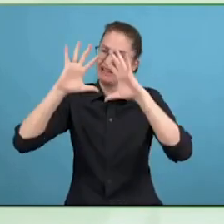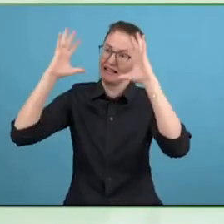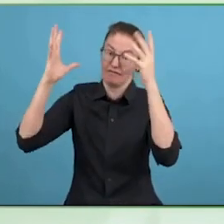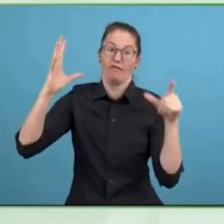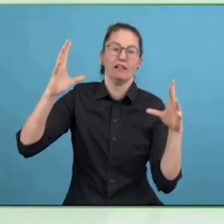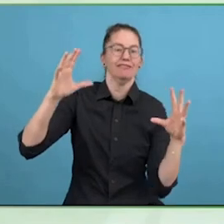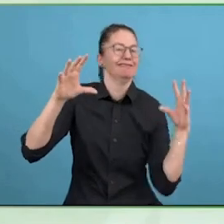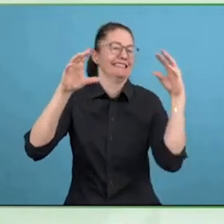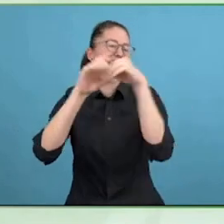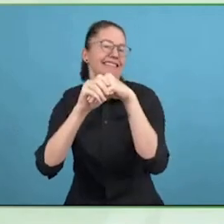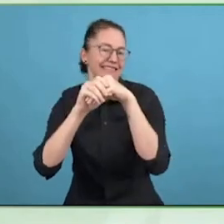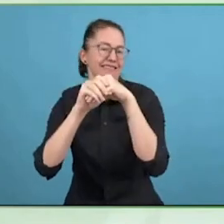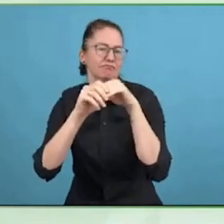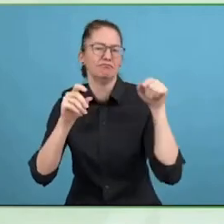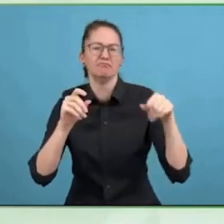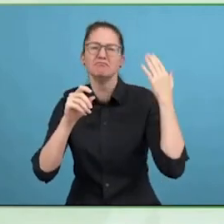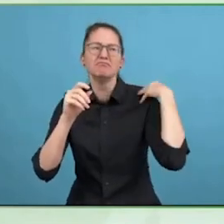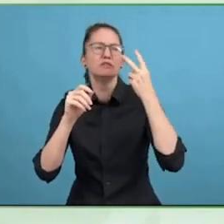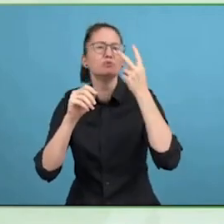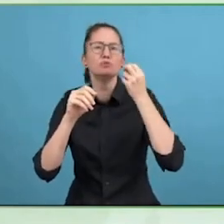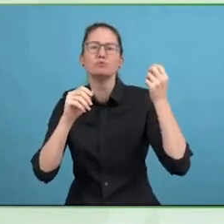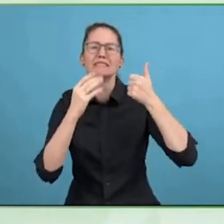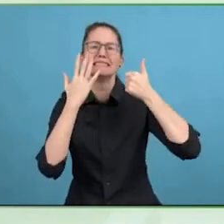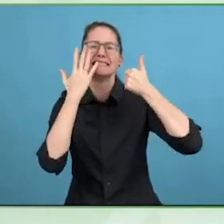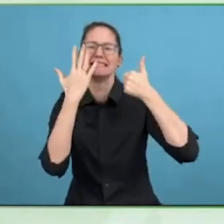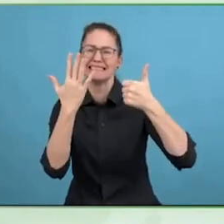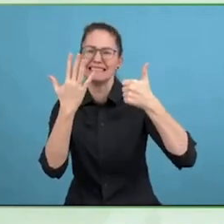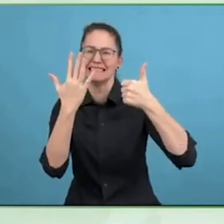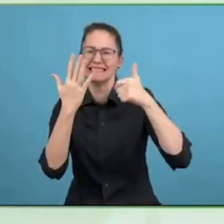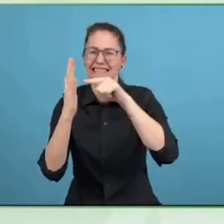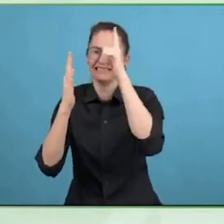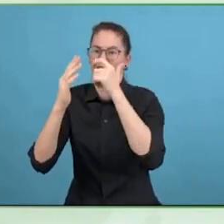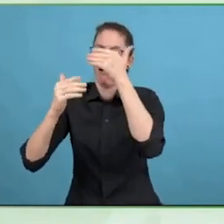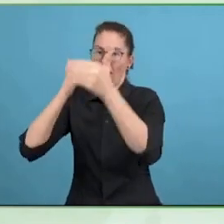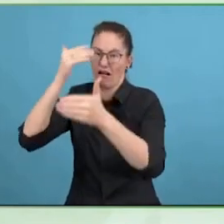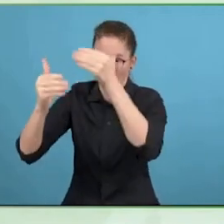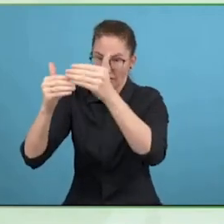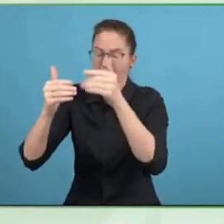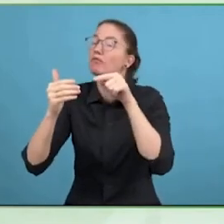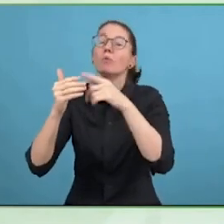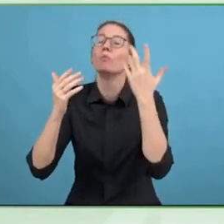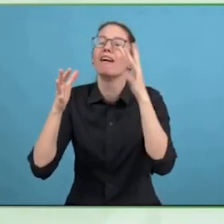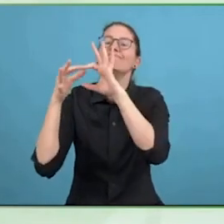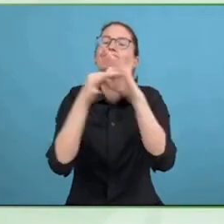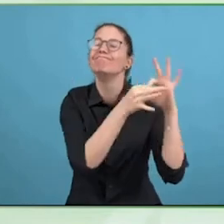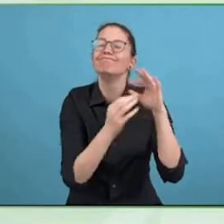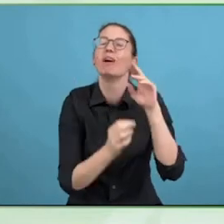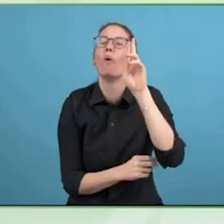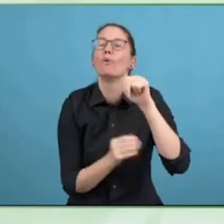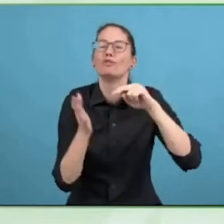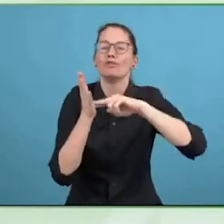So at our core we are out there trying to do the same certifications.